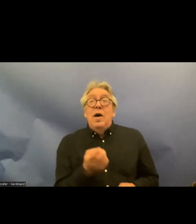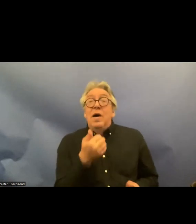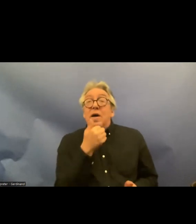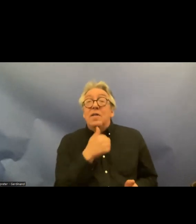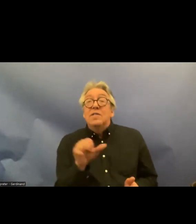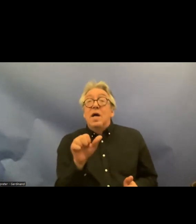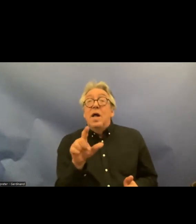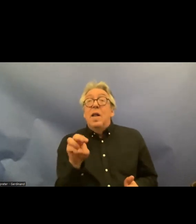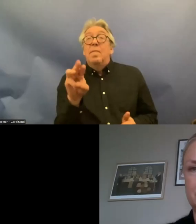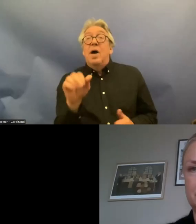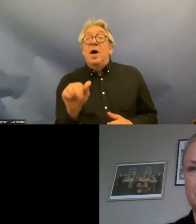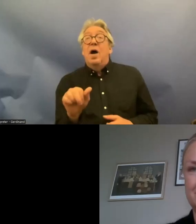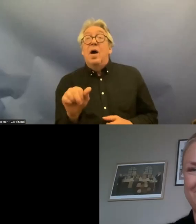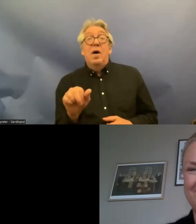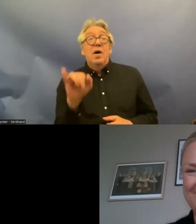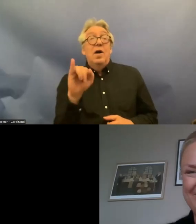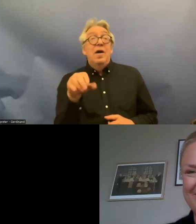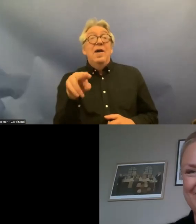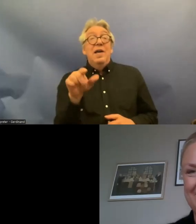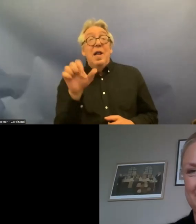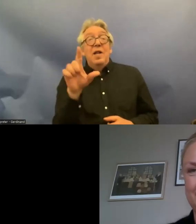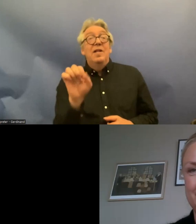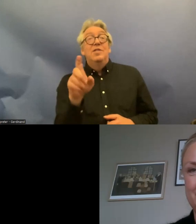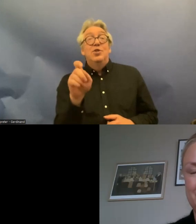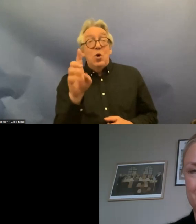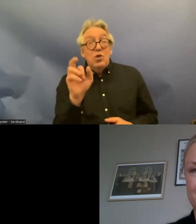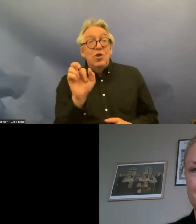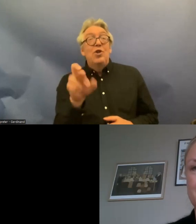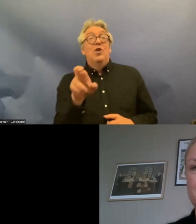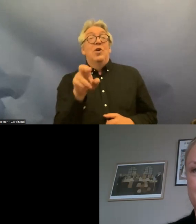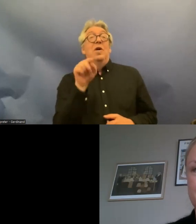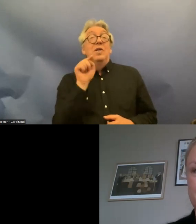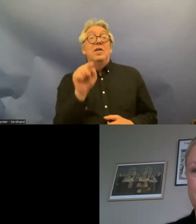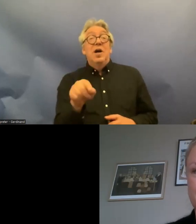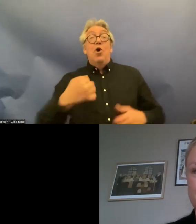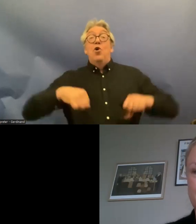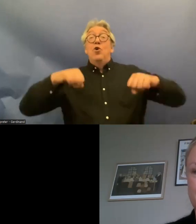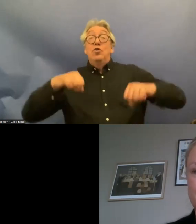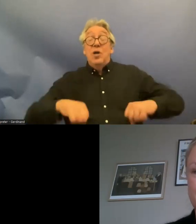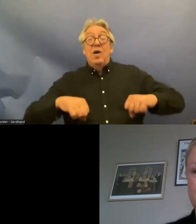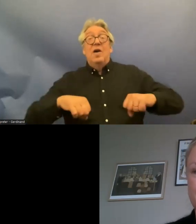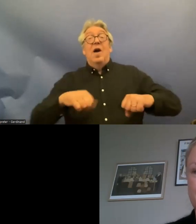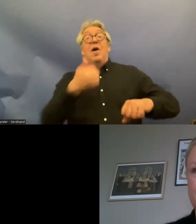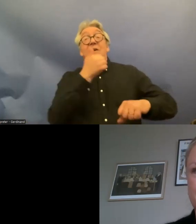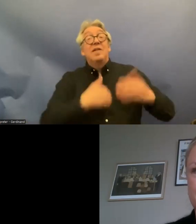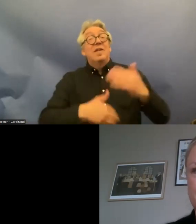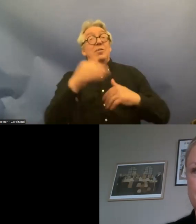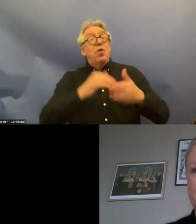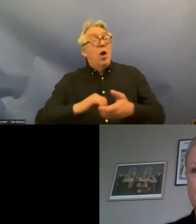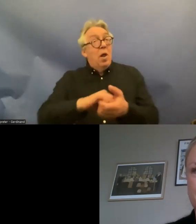Alma Ýr Ingólfsdóttir who's the chair and spokesperson of the Icelandic disability Alliance and Alma I understand that you have been I know